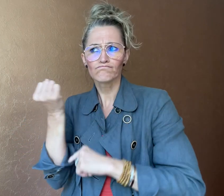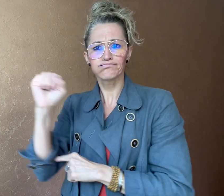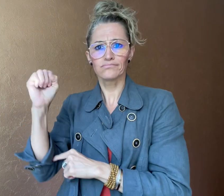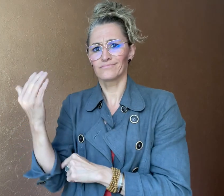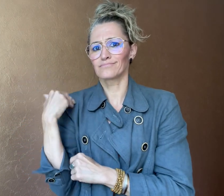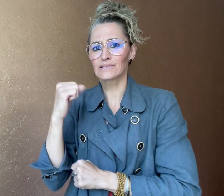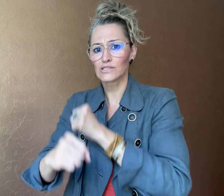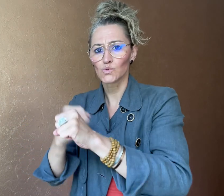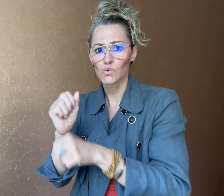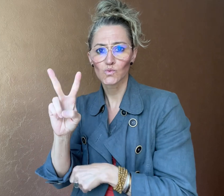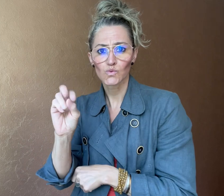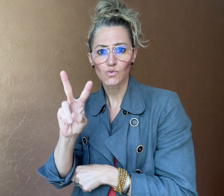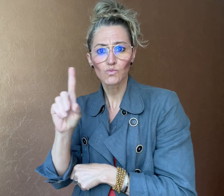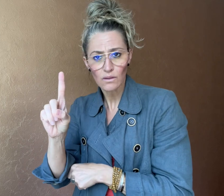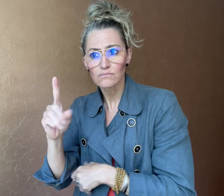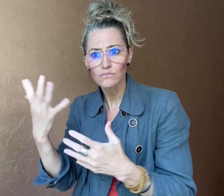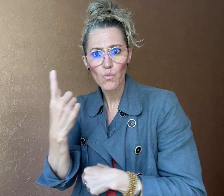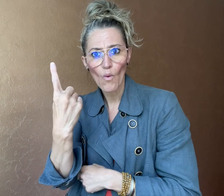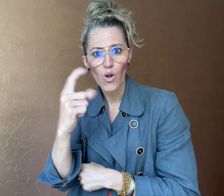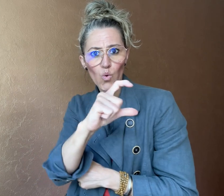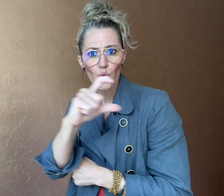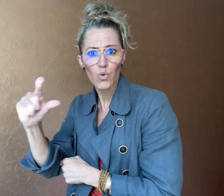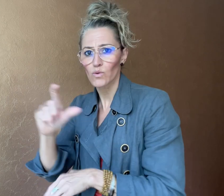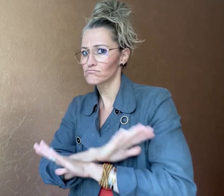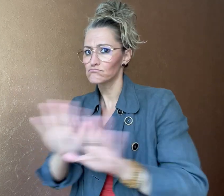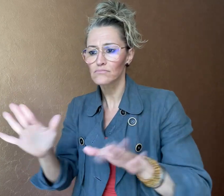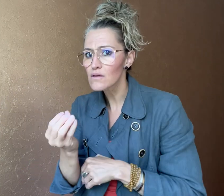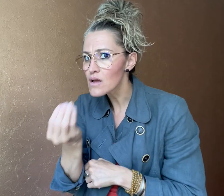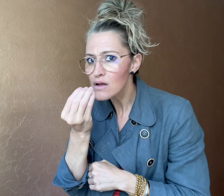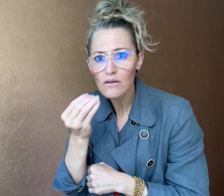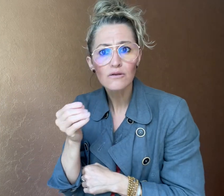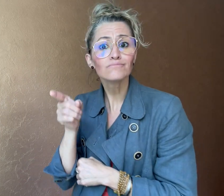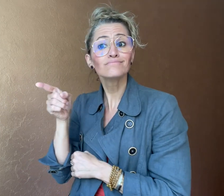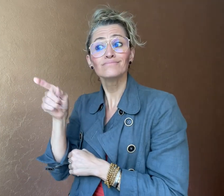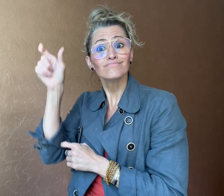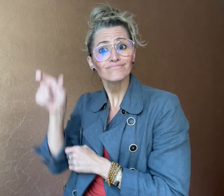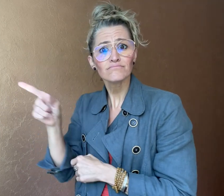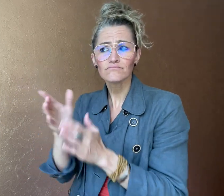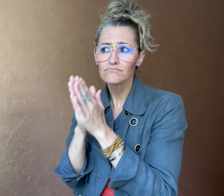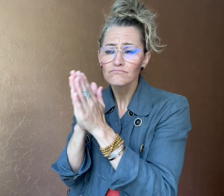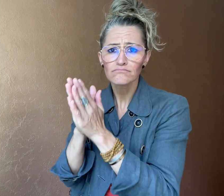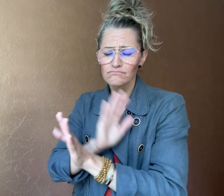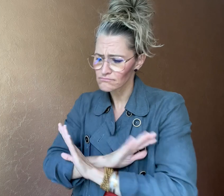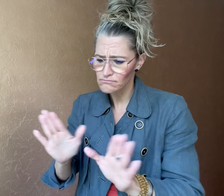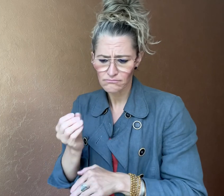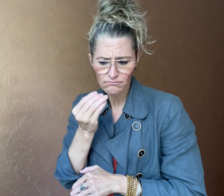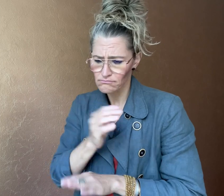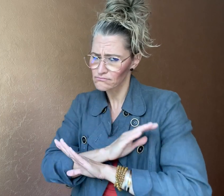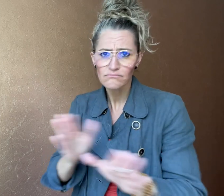for almost one week, during which he demanded more